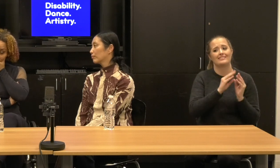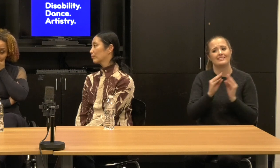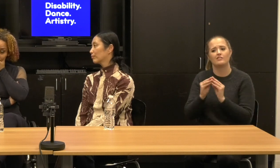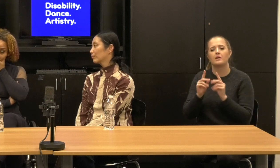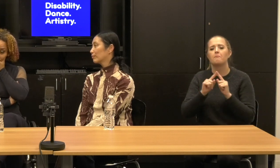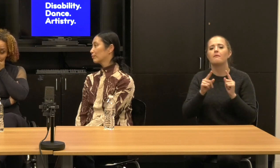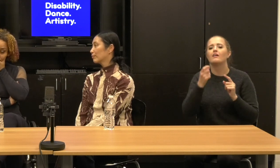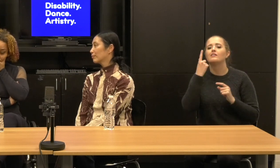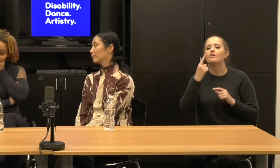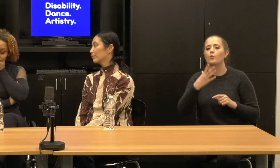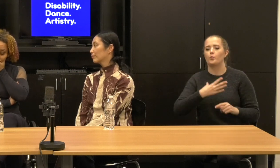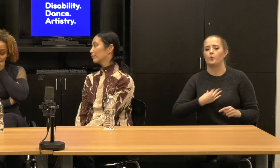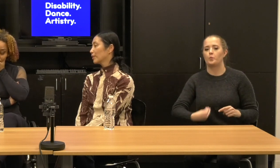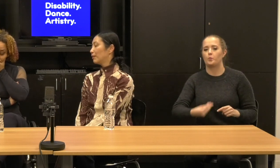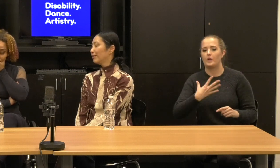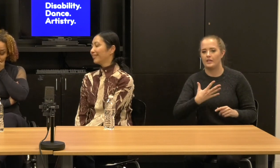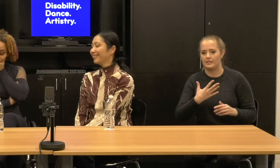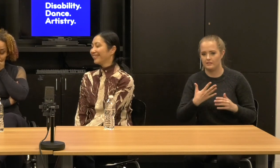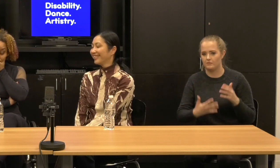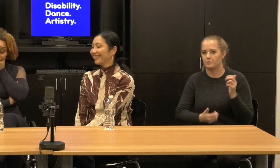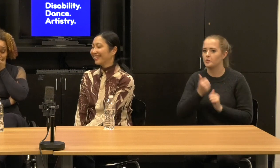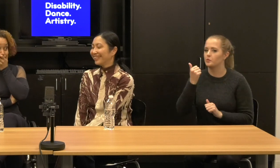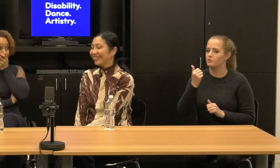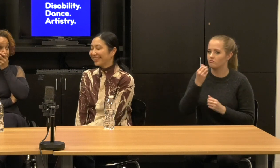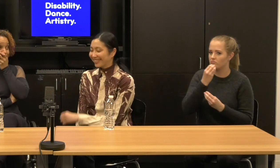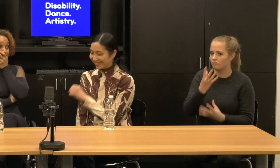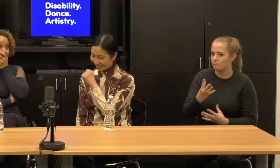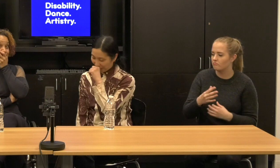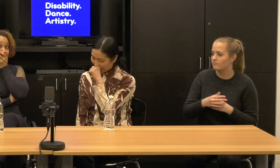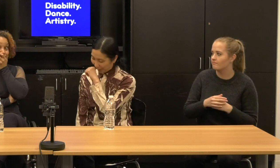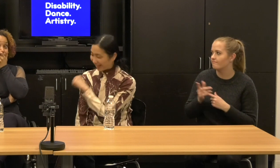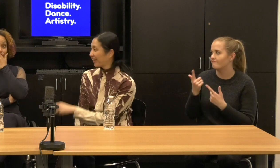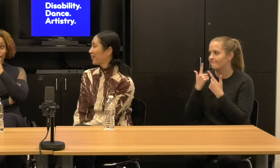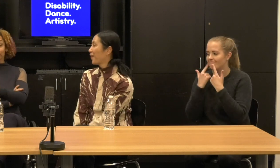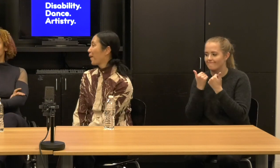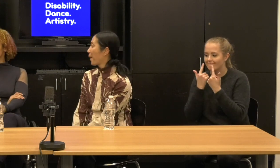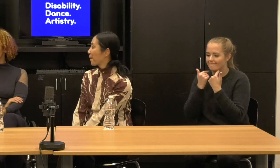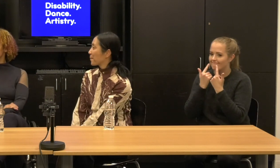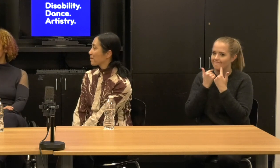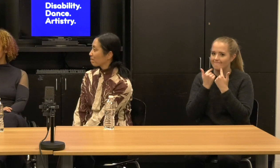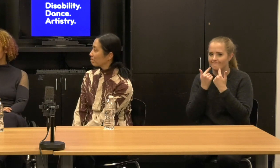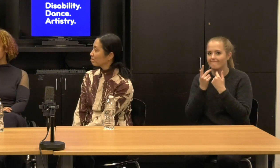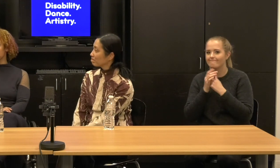and, and, and so here's, here's a piece that is doing what a lot of disability dance has